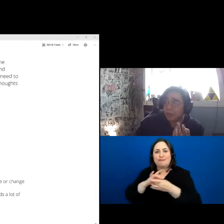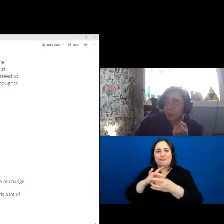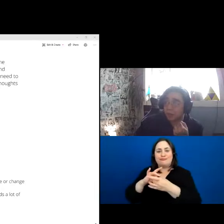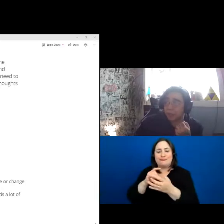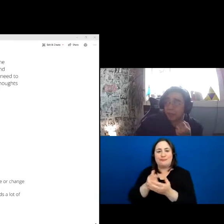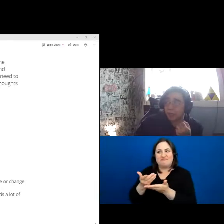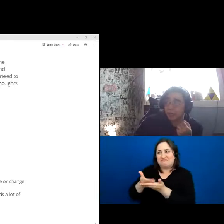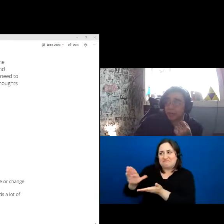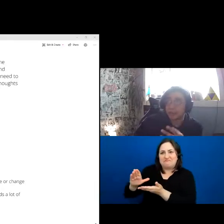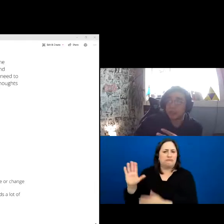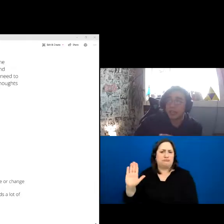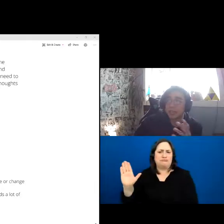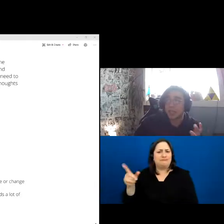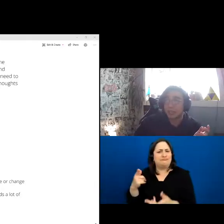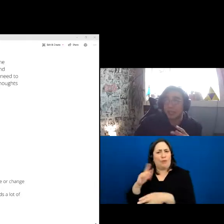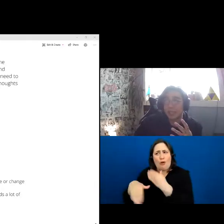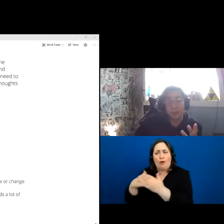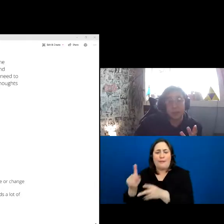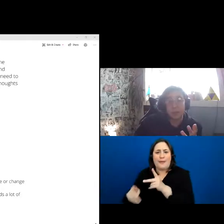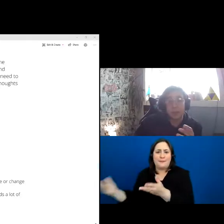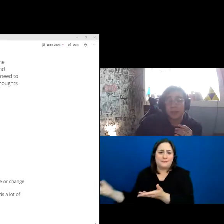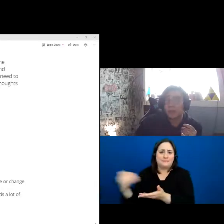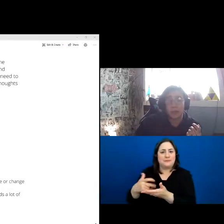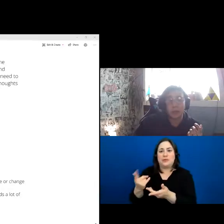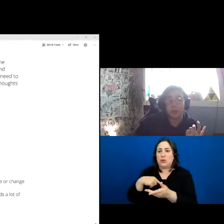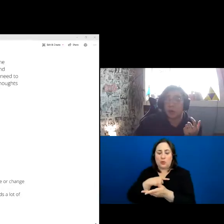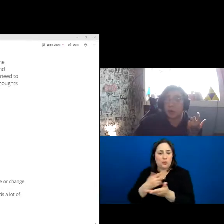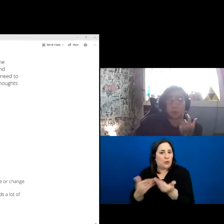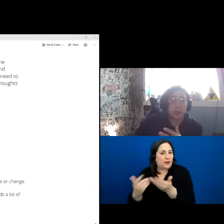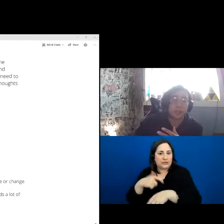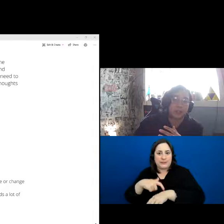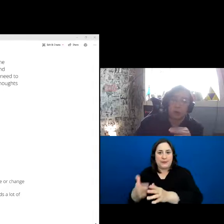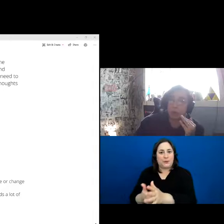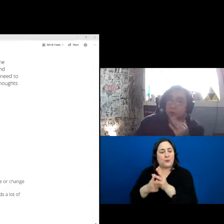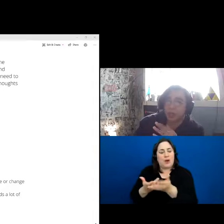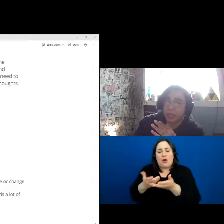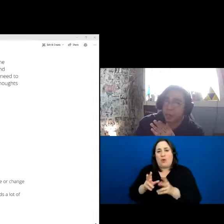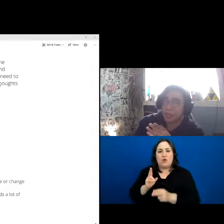anyone behind. They will take the time we need to so you know, they don’t want to rush anybody